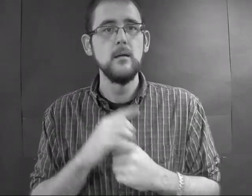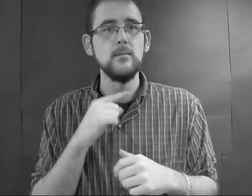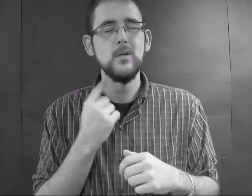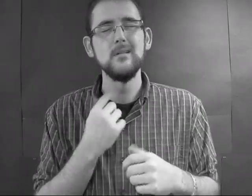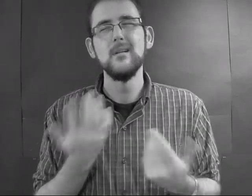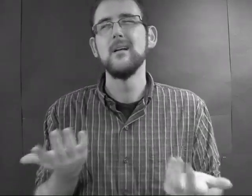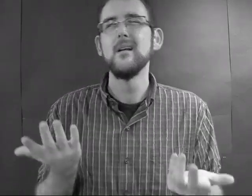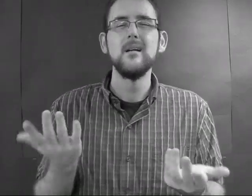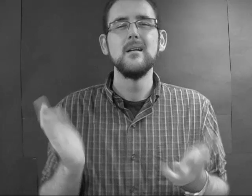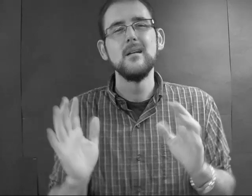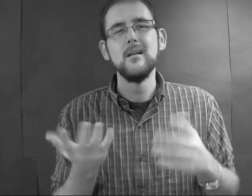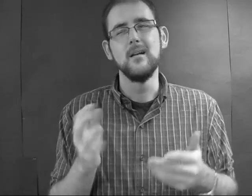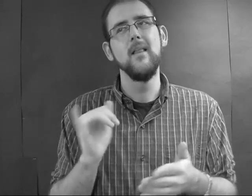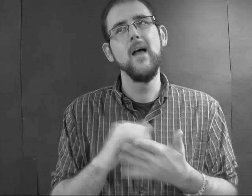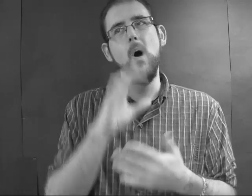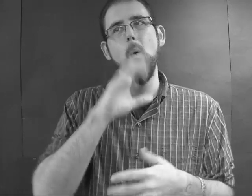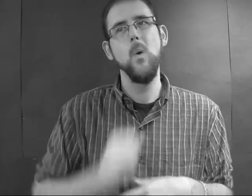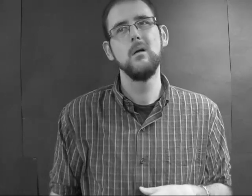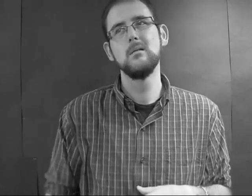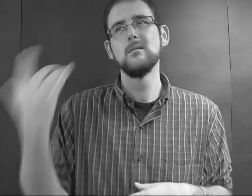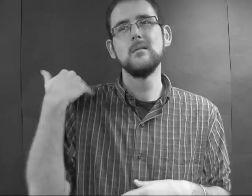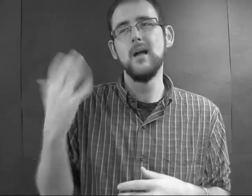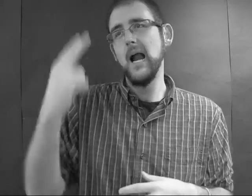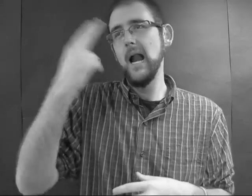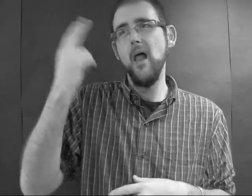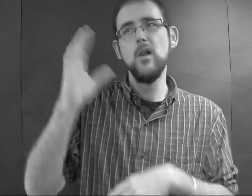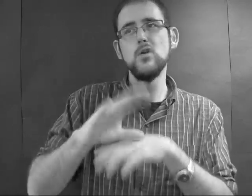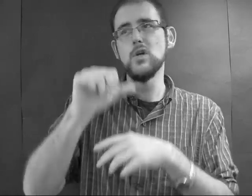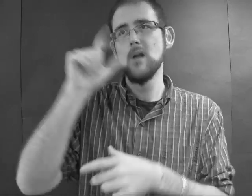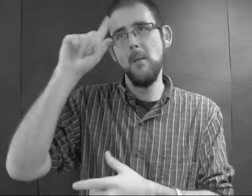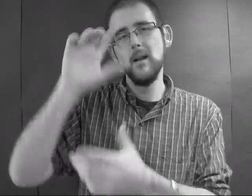The priest brushes it off, saying that the Catholic Church doesn't really